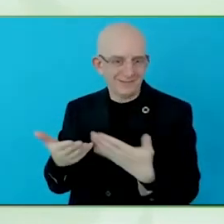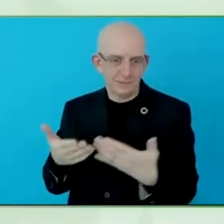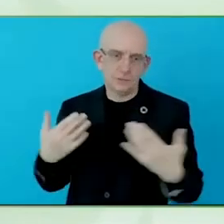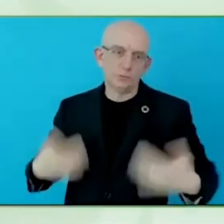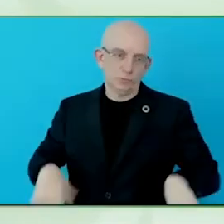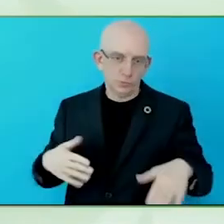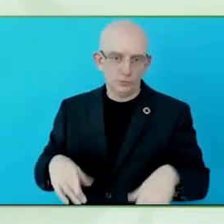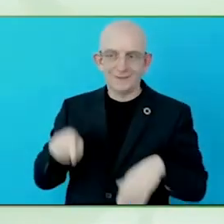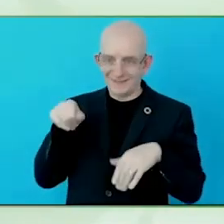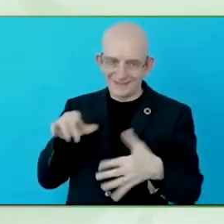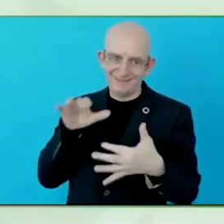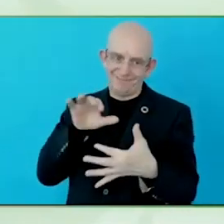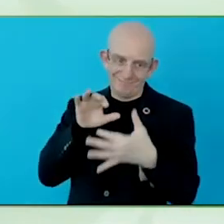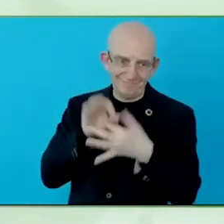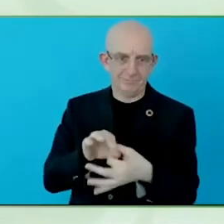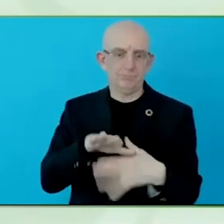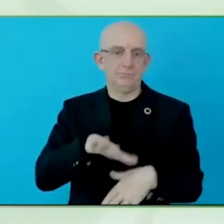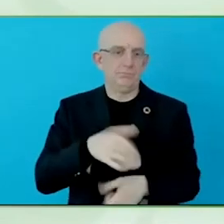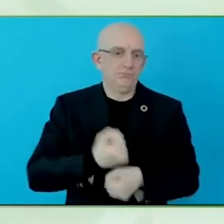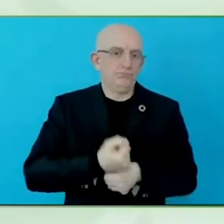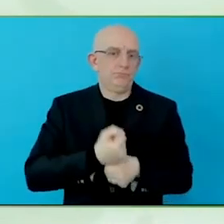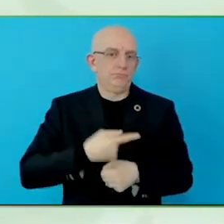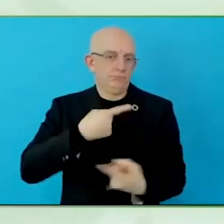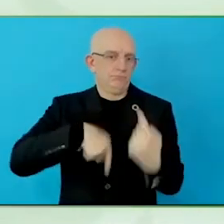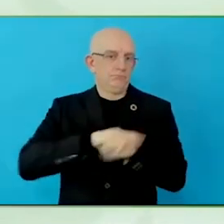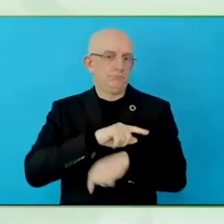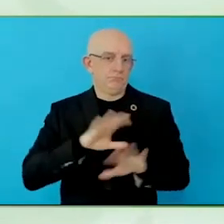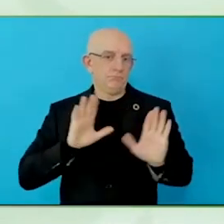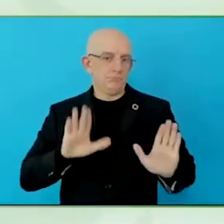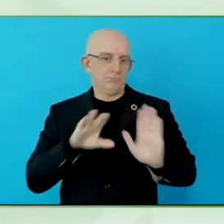professionals working together, raising awareness, but at the same